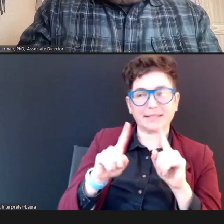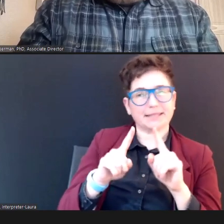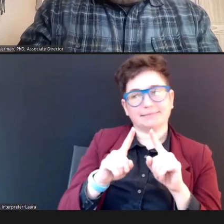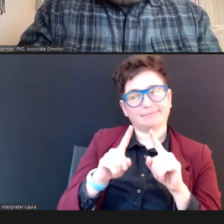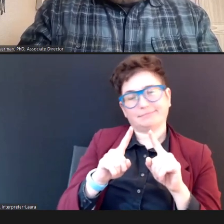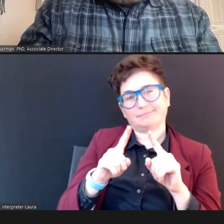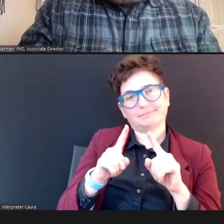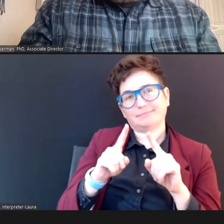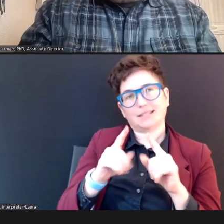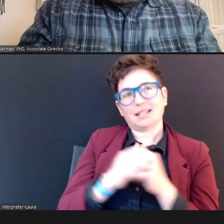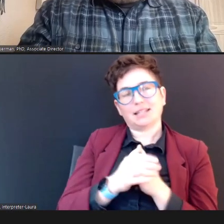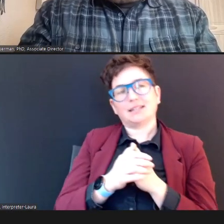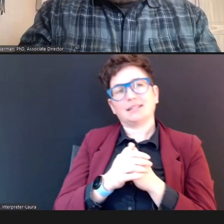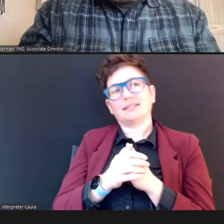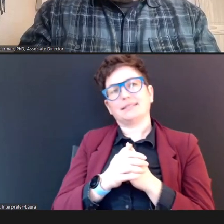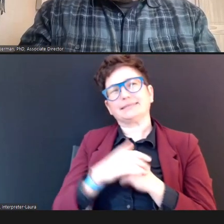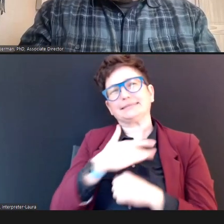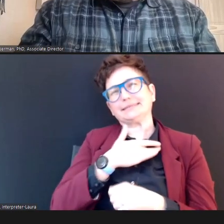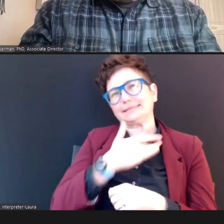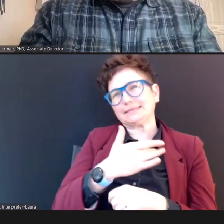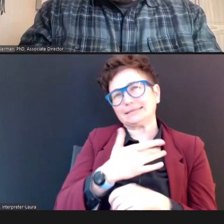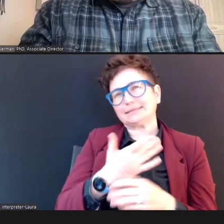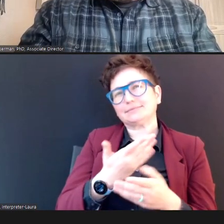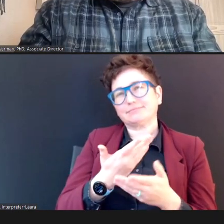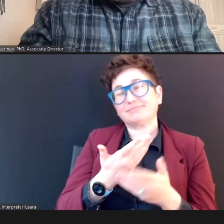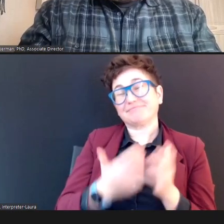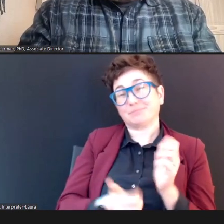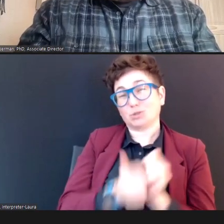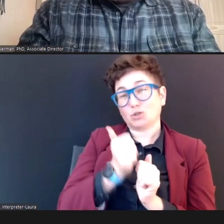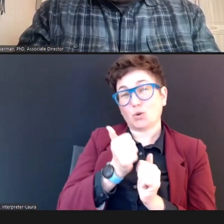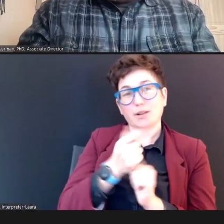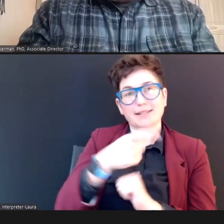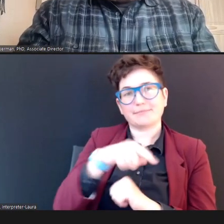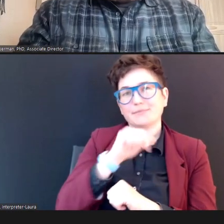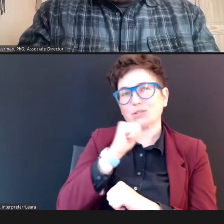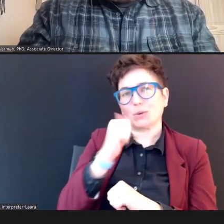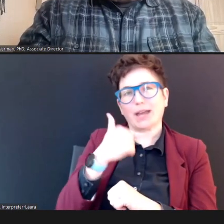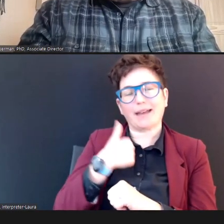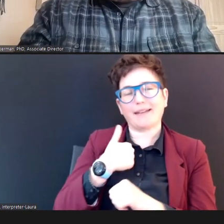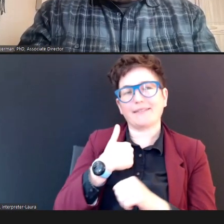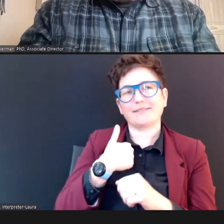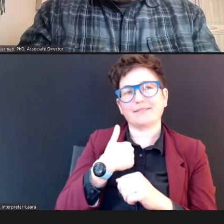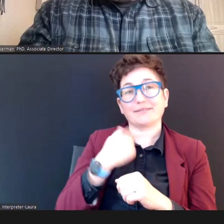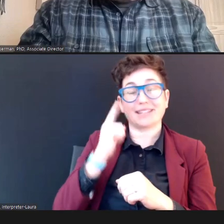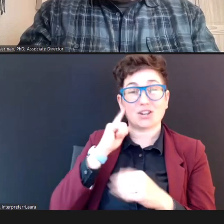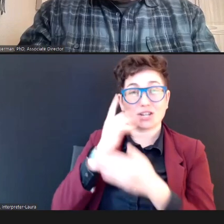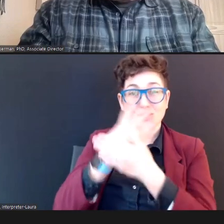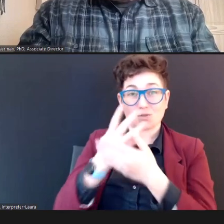they -- usually, the vast majority don't have, hearing screening, and equipment.